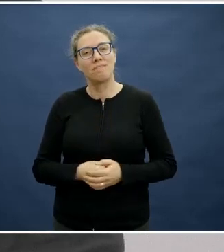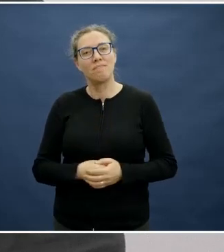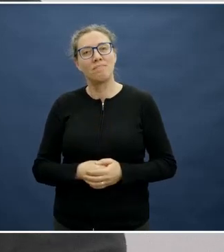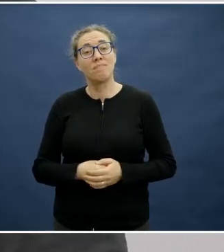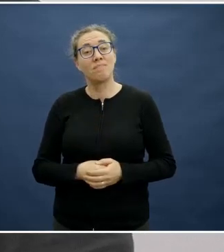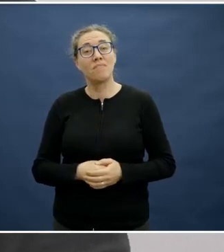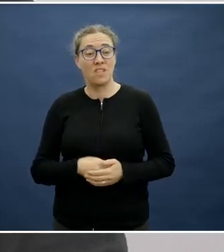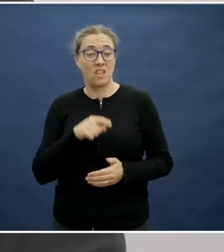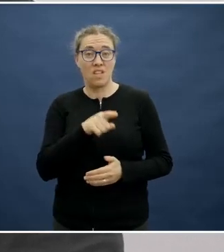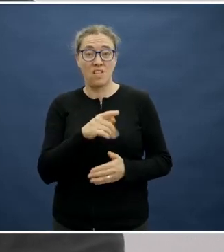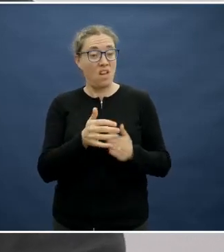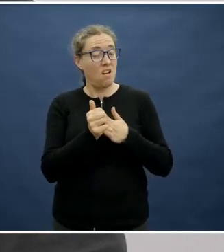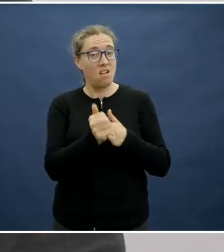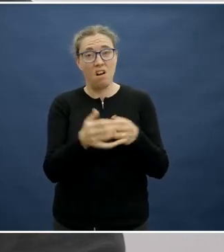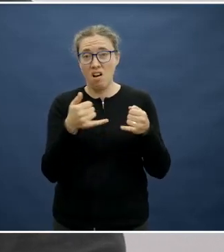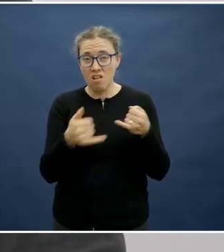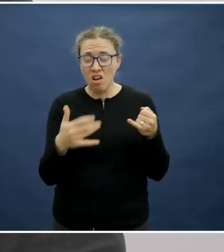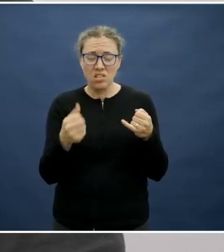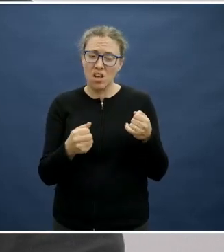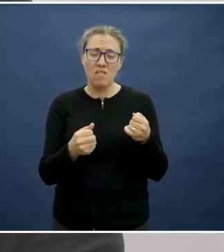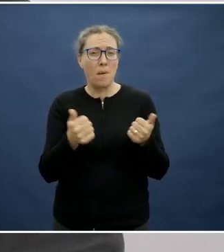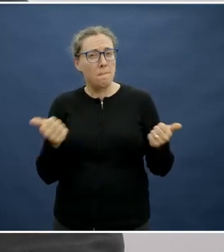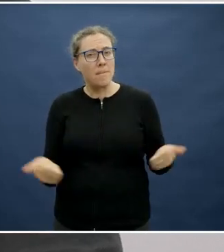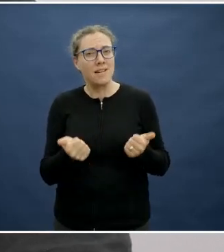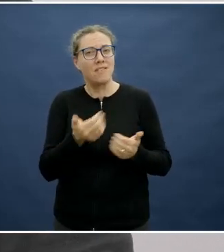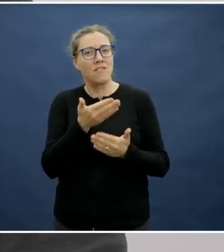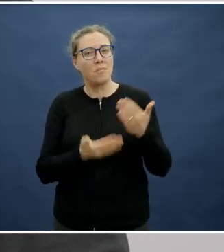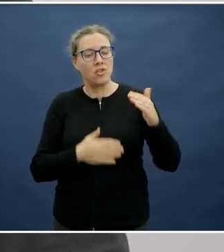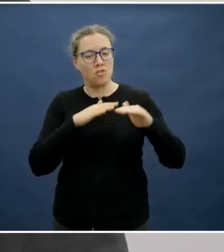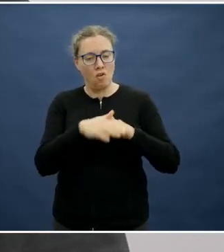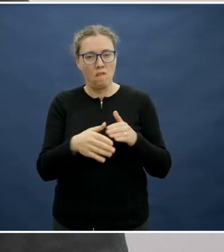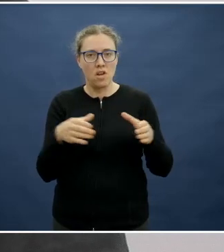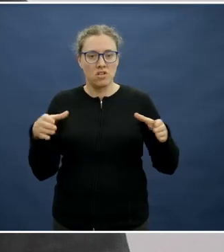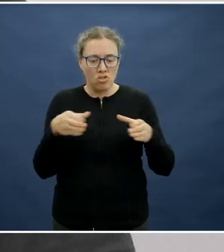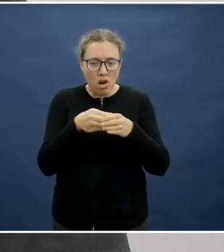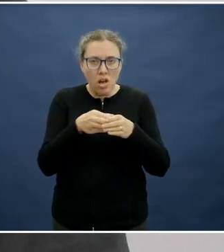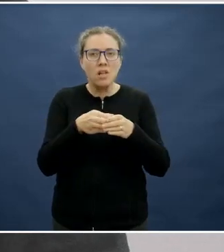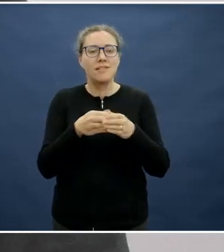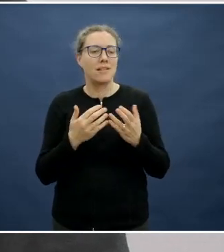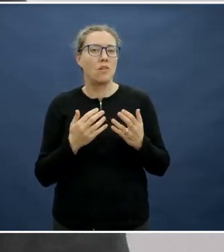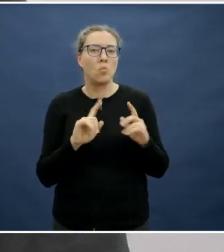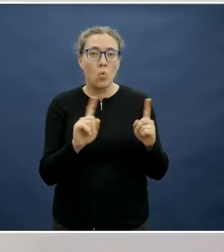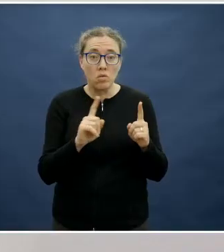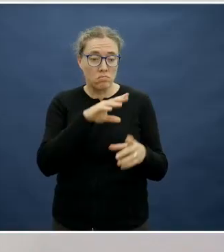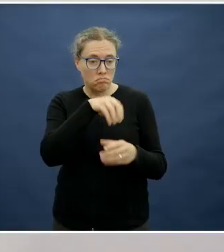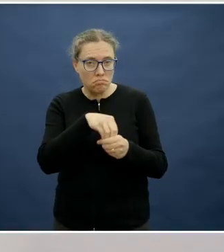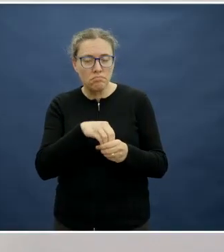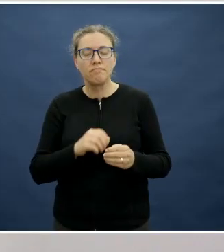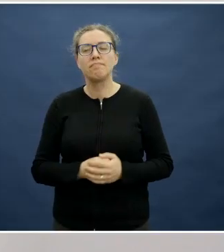foods but it does provide some recommendations in terms of portion sizes as well. We've got a really interesting question here. In fact, we've got two.